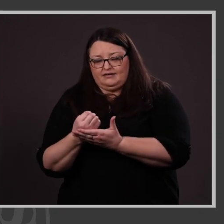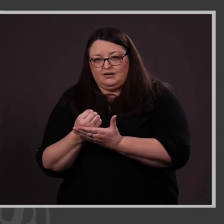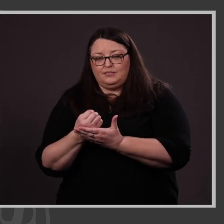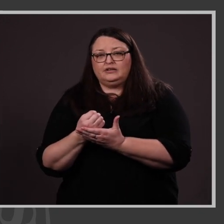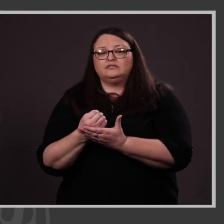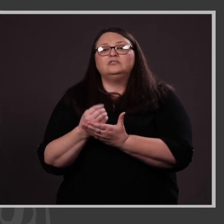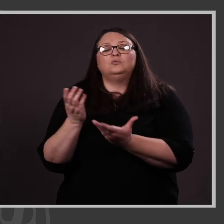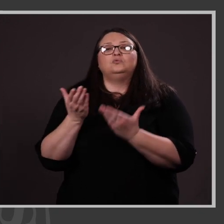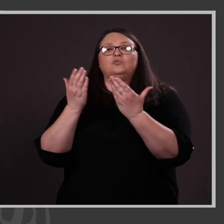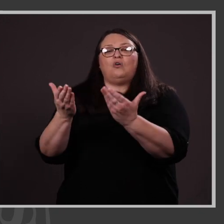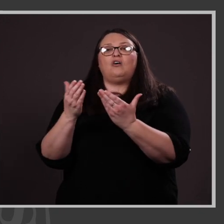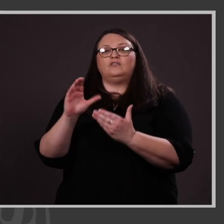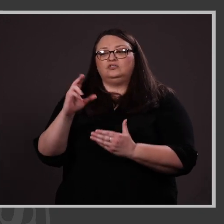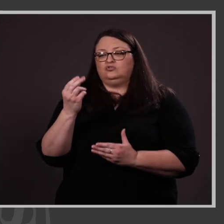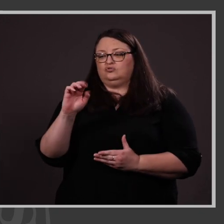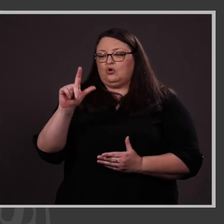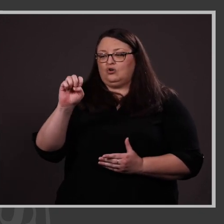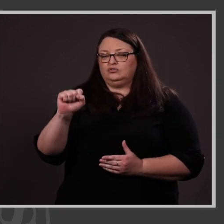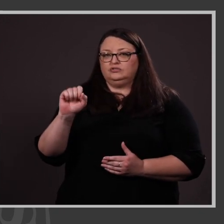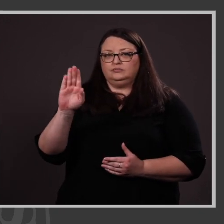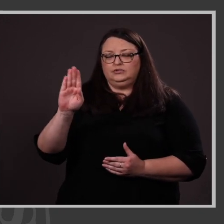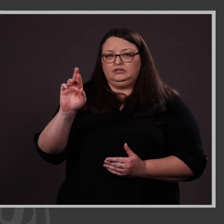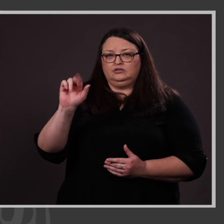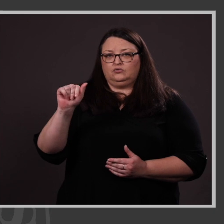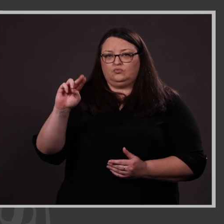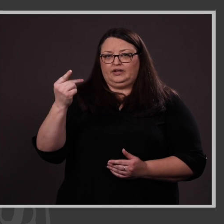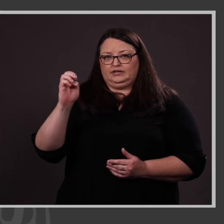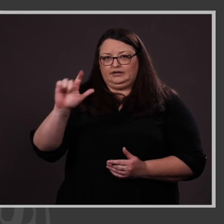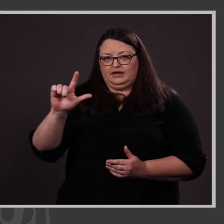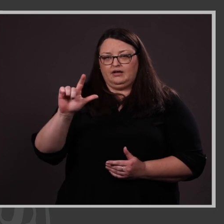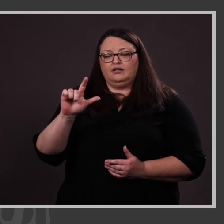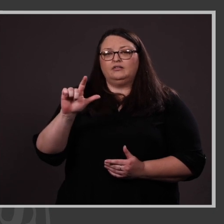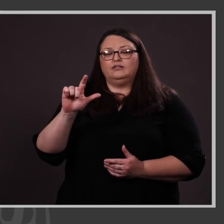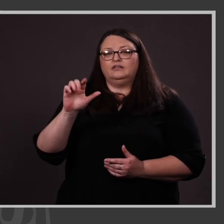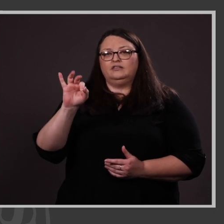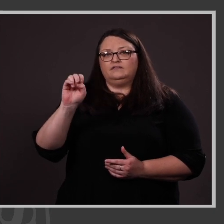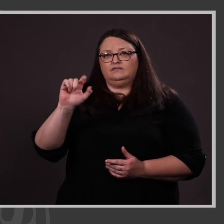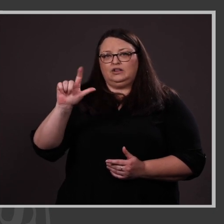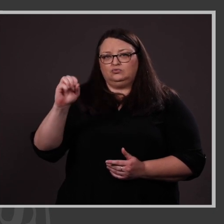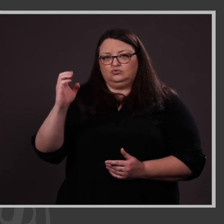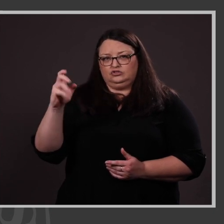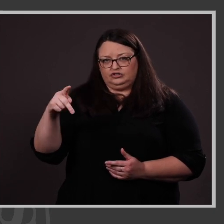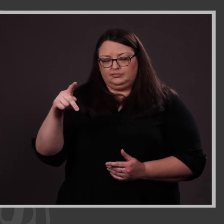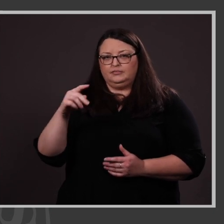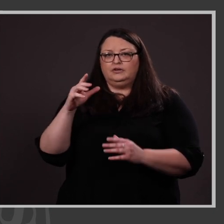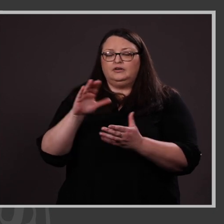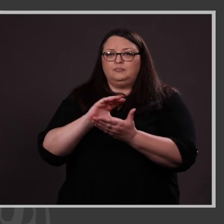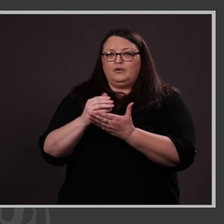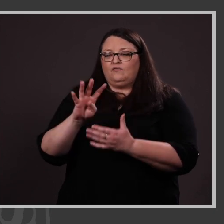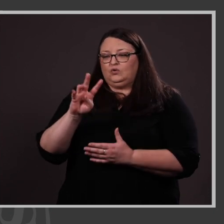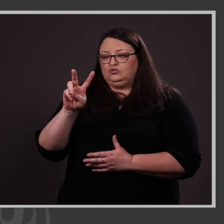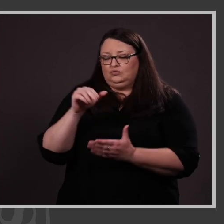was offered a Charles B. Rangel Graduate Fellowship in the amount of $42,000 annually